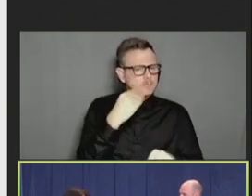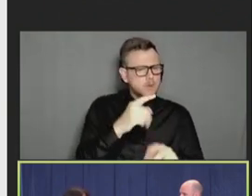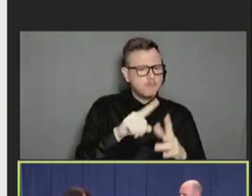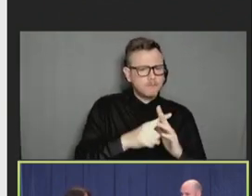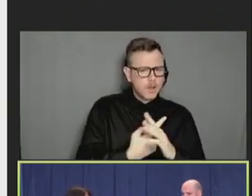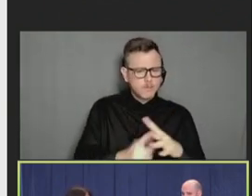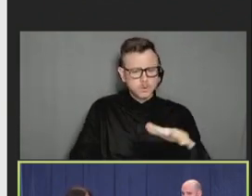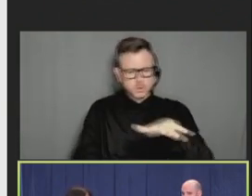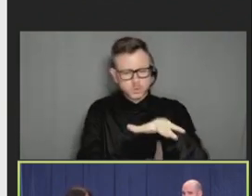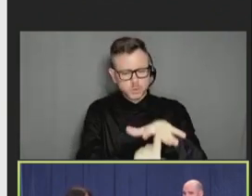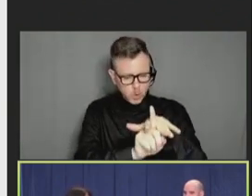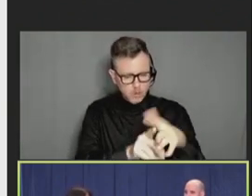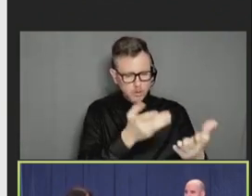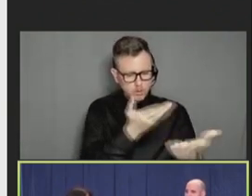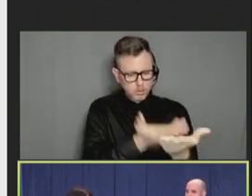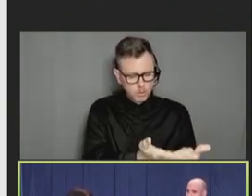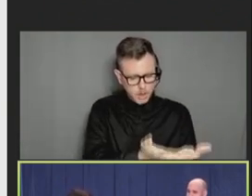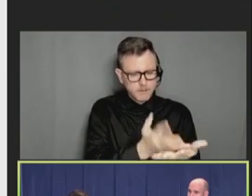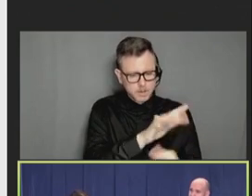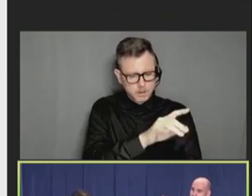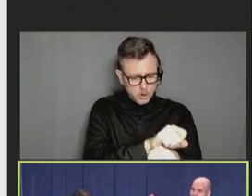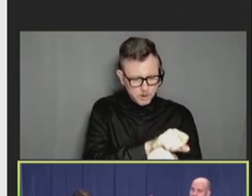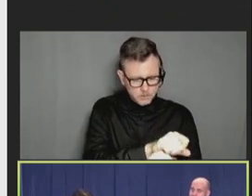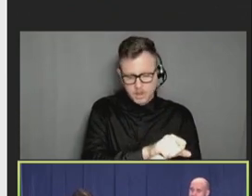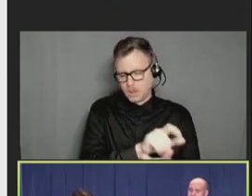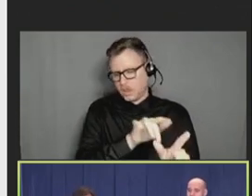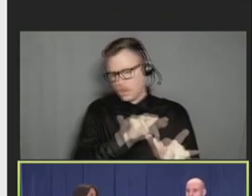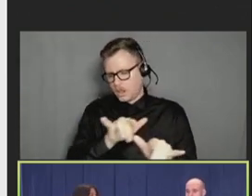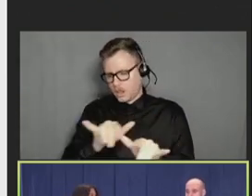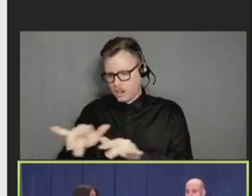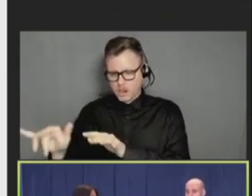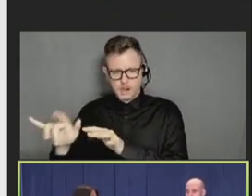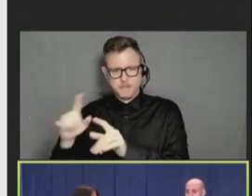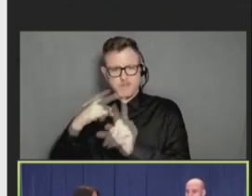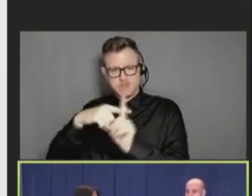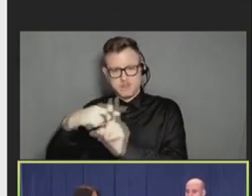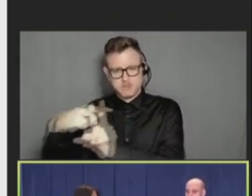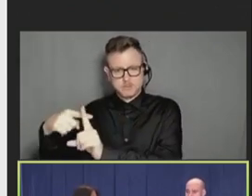Aaron Scherer: Yeah. I think in my ideal world, you know, we could create an automated